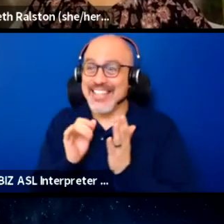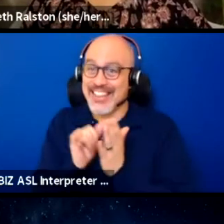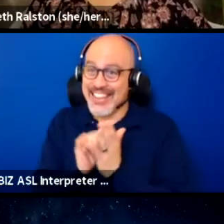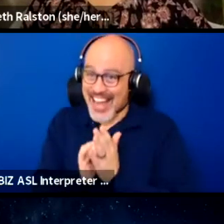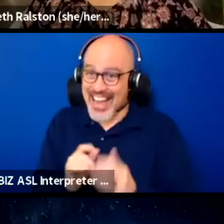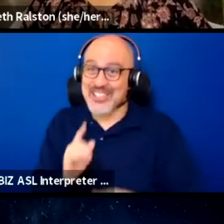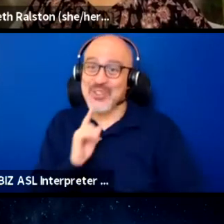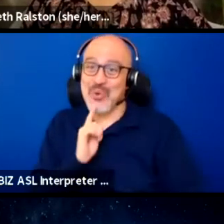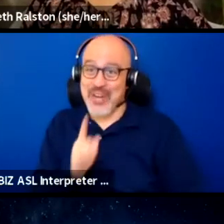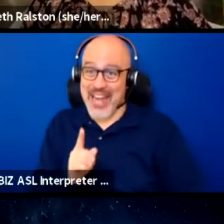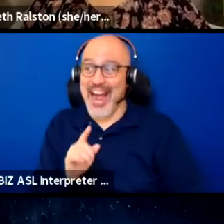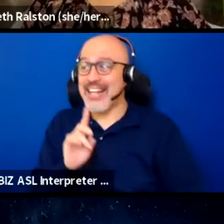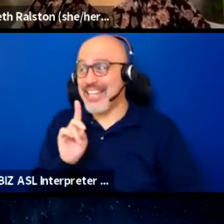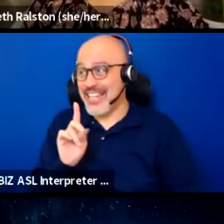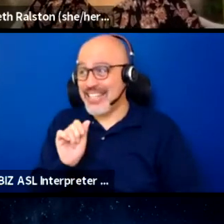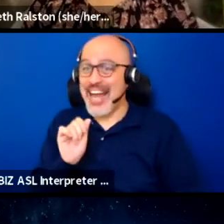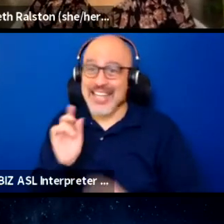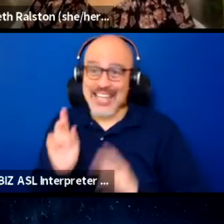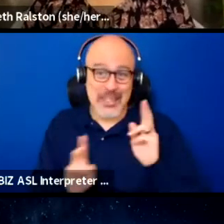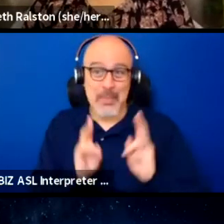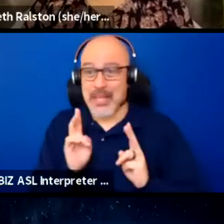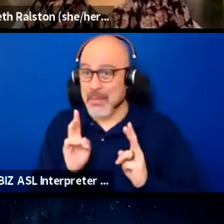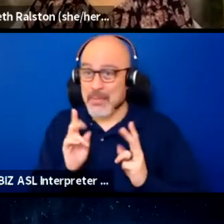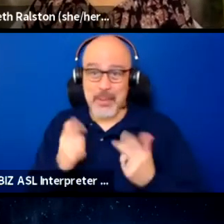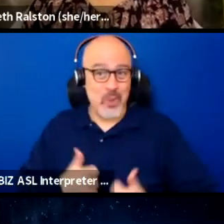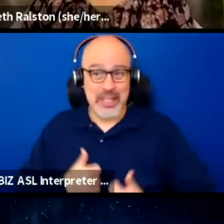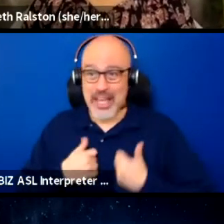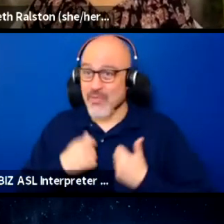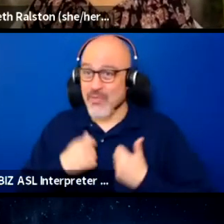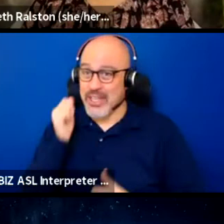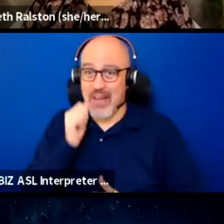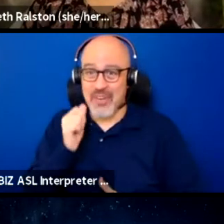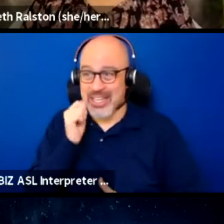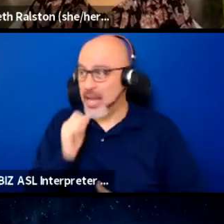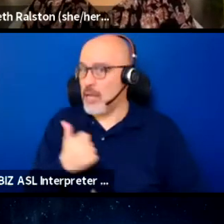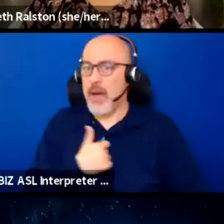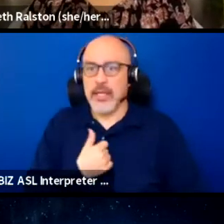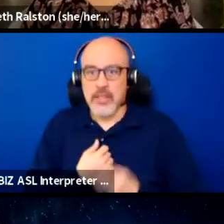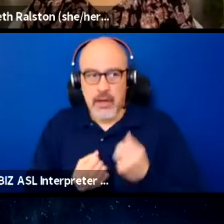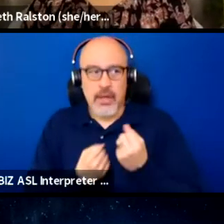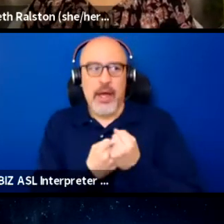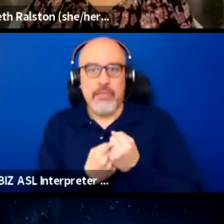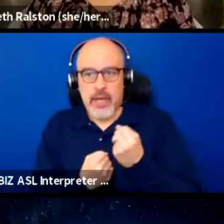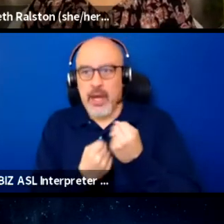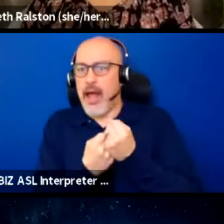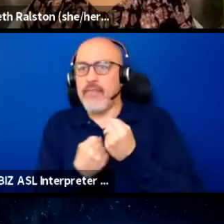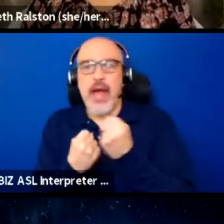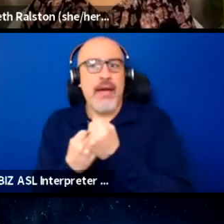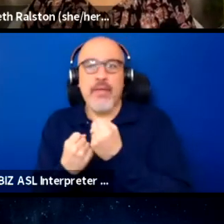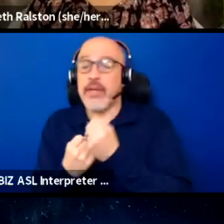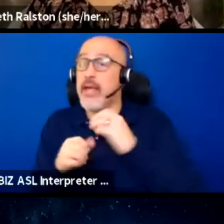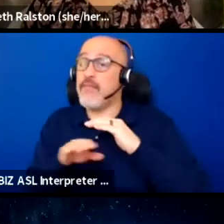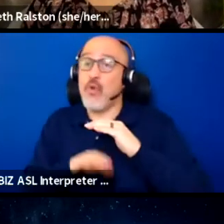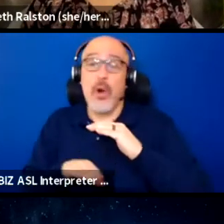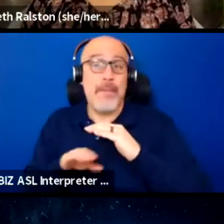that disabled people have to live in every day. I mean, I find myself advocating for basic things every single day,